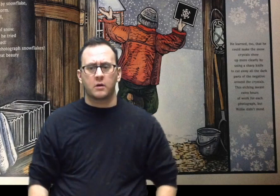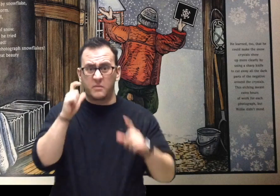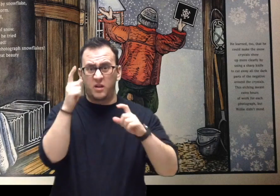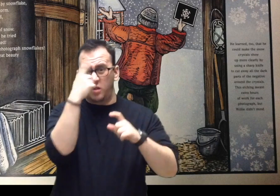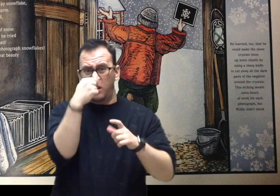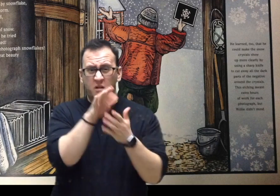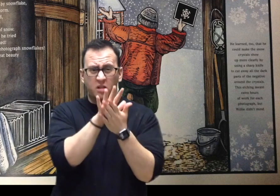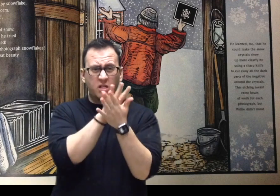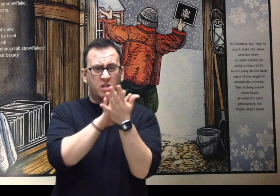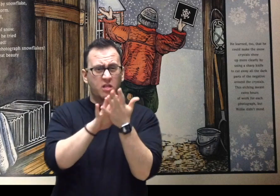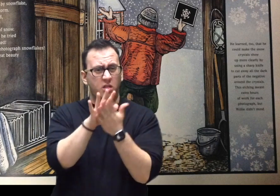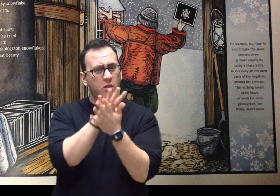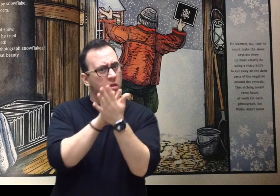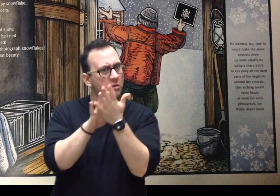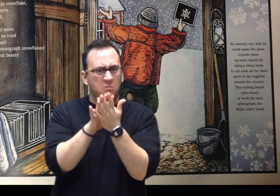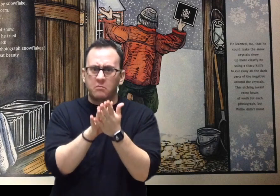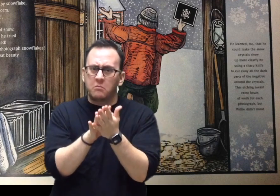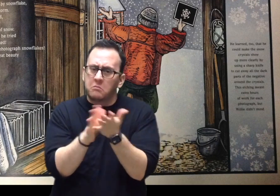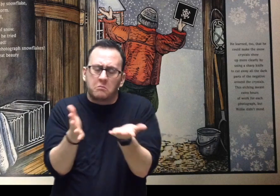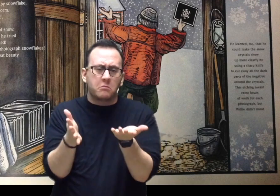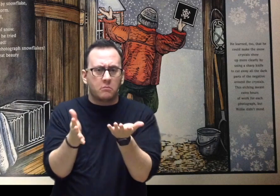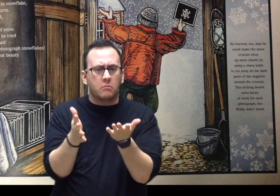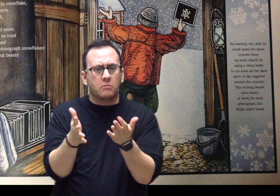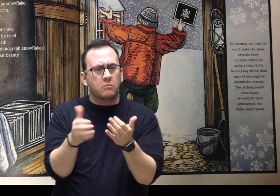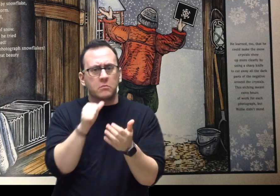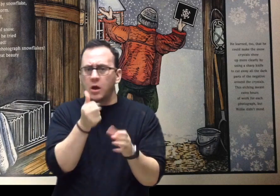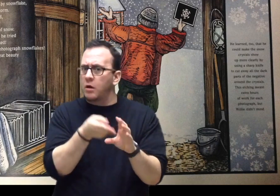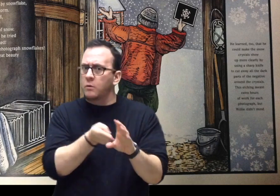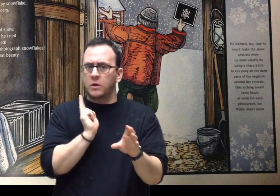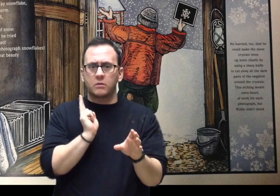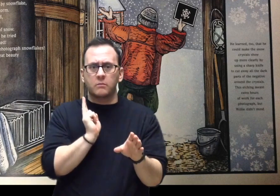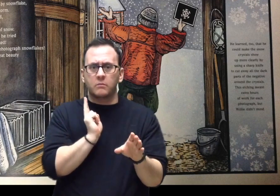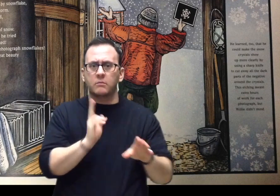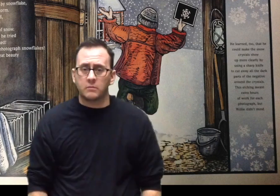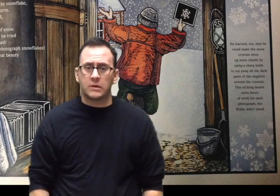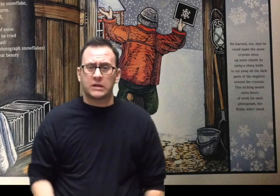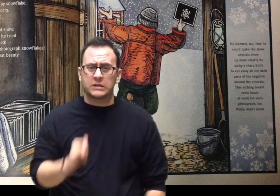Mistake by mistake, snowflake by snowflake, Willie worked through every storm.